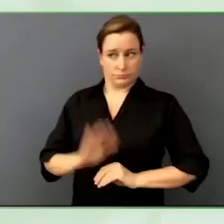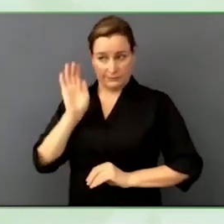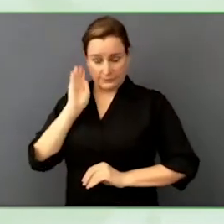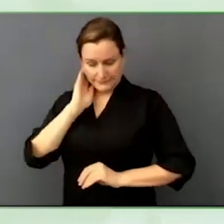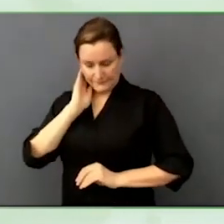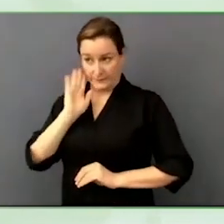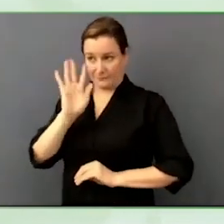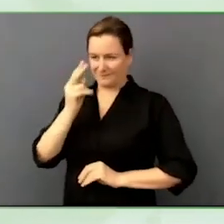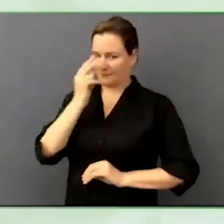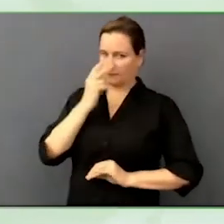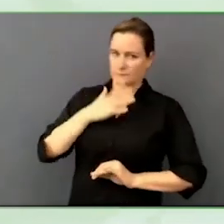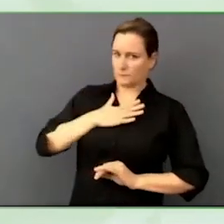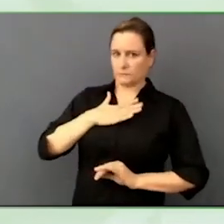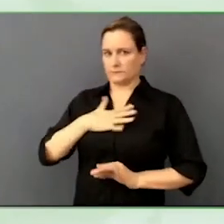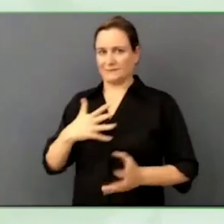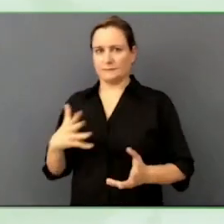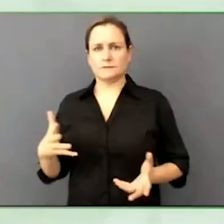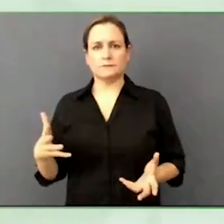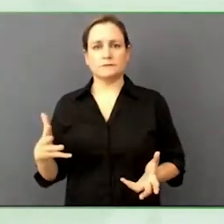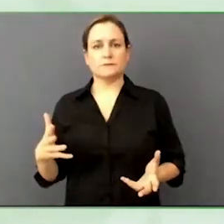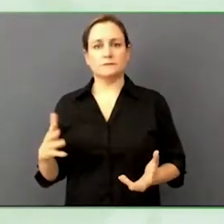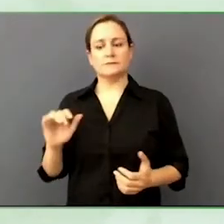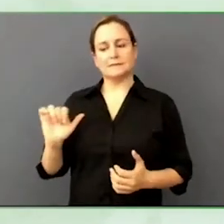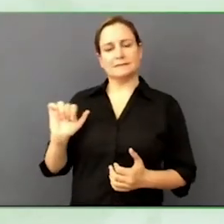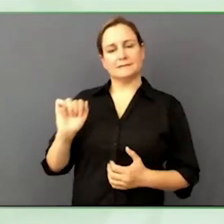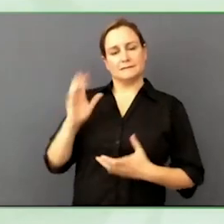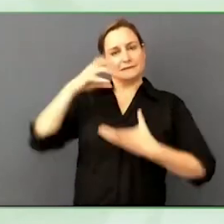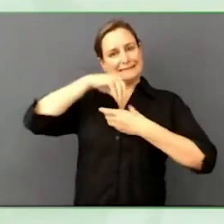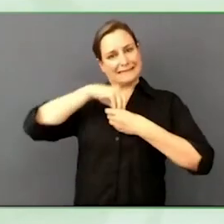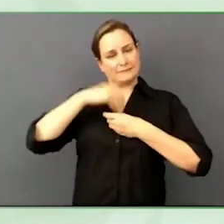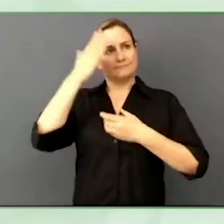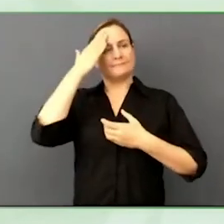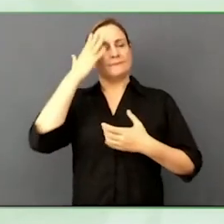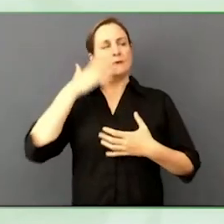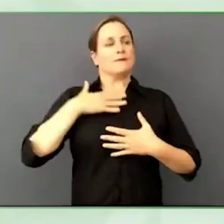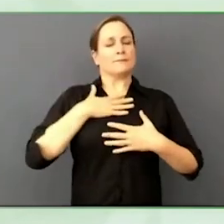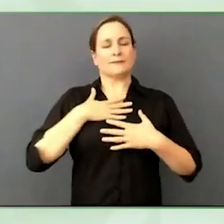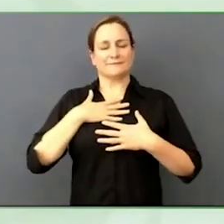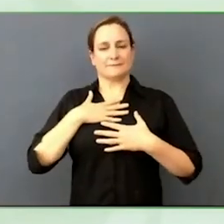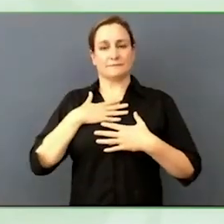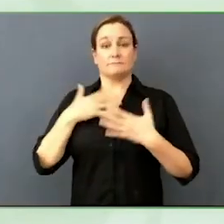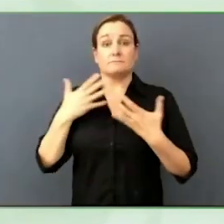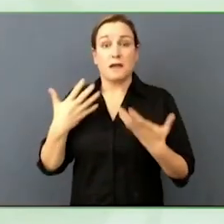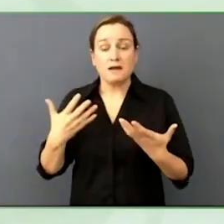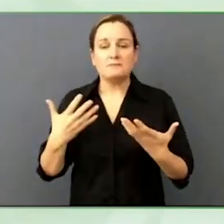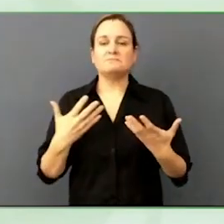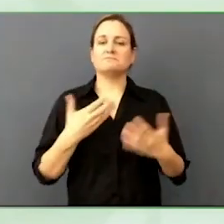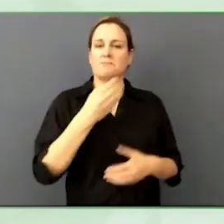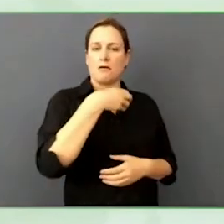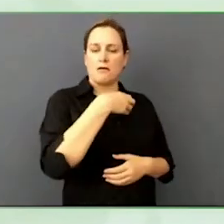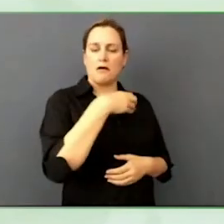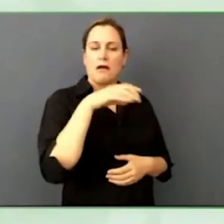But what happened, Apple made it sexy, they embedded hearing aid technology into airpod.